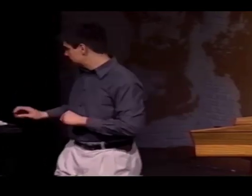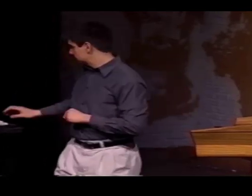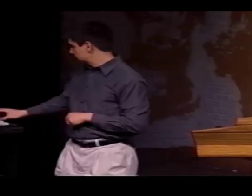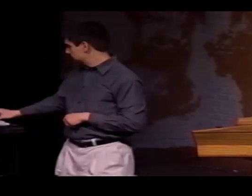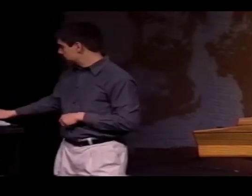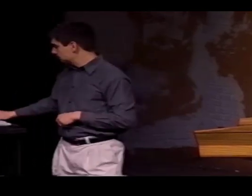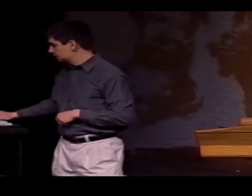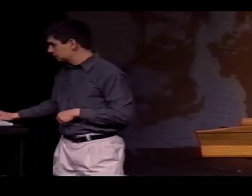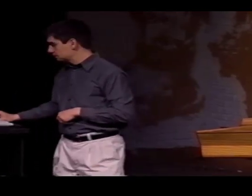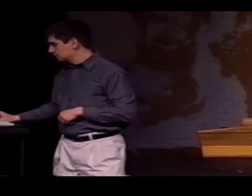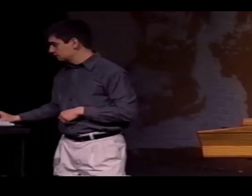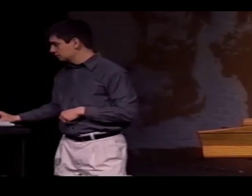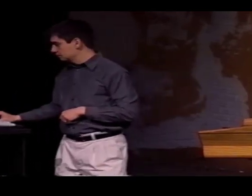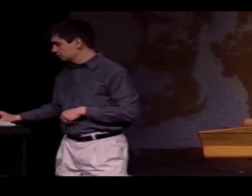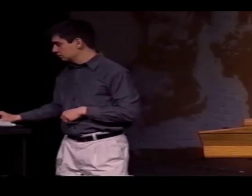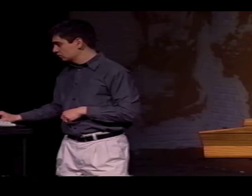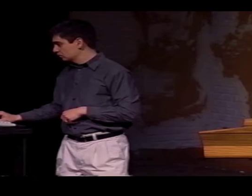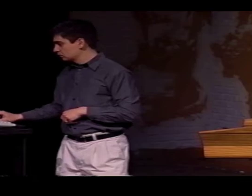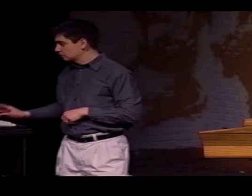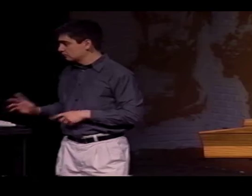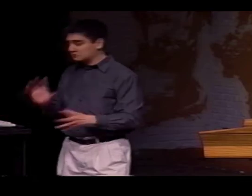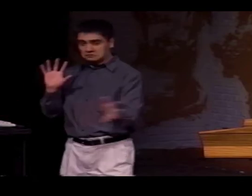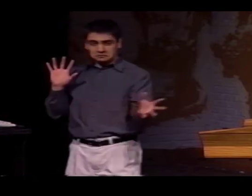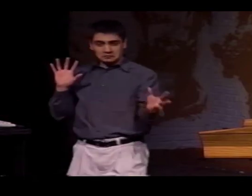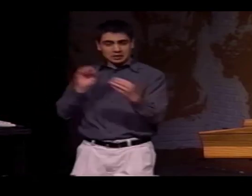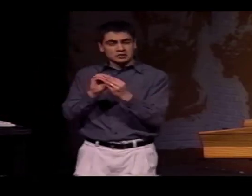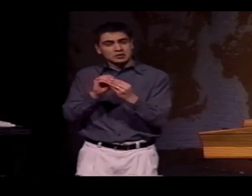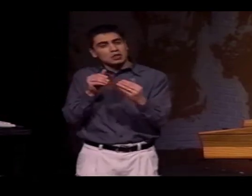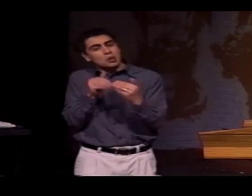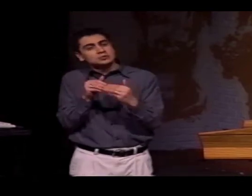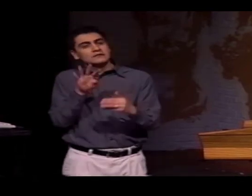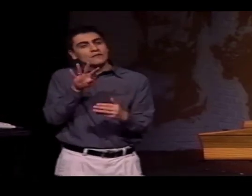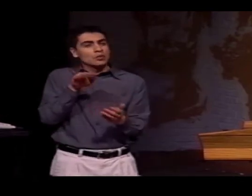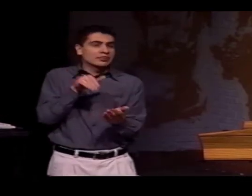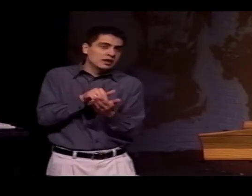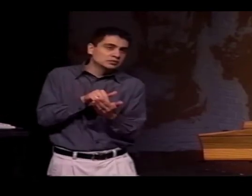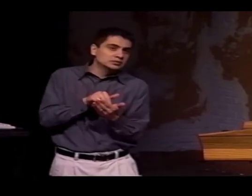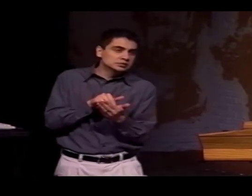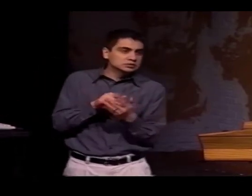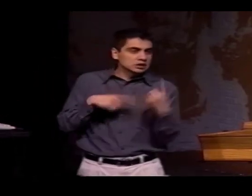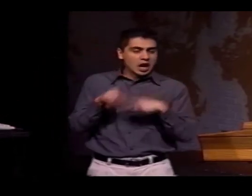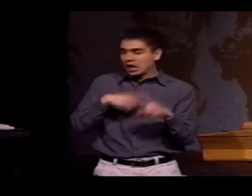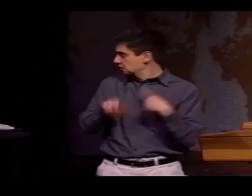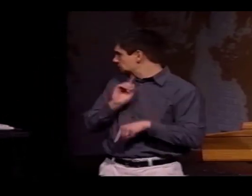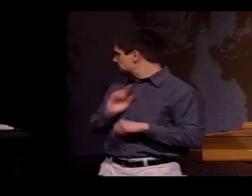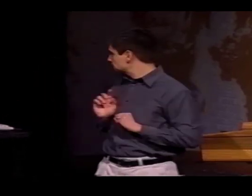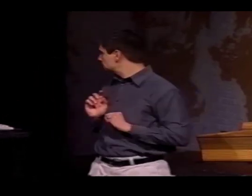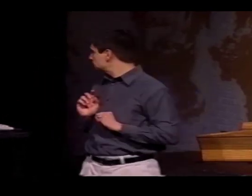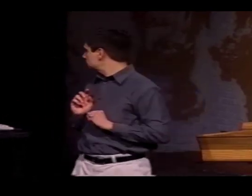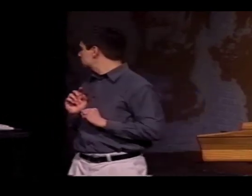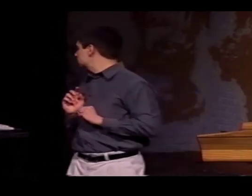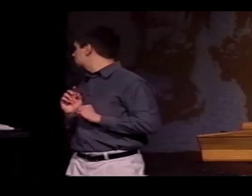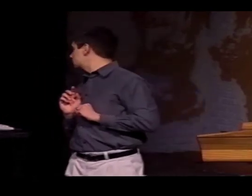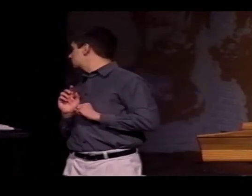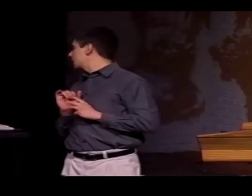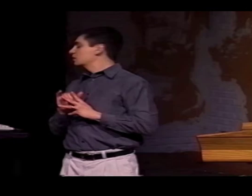AND I'D LIKE TO FOCUS ON THE SIGN CATEGORY RIGHT NOW. THERE WERE CLOSE TO 4,000 SIGNS THAT WERE USED